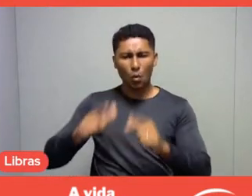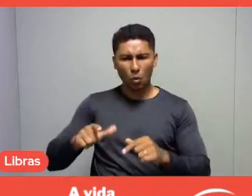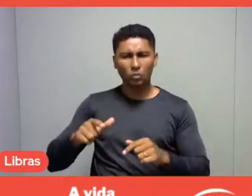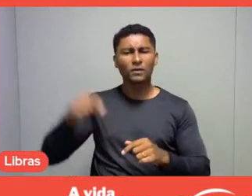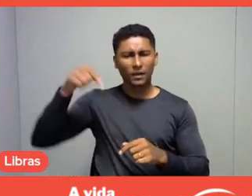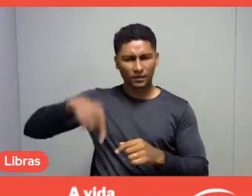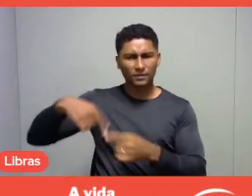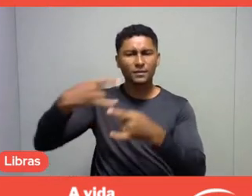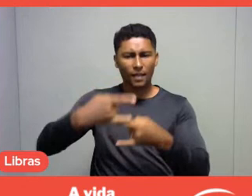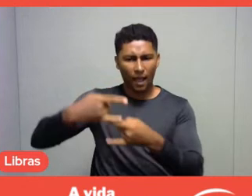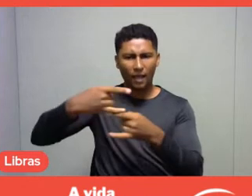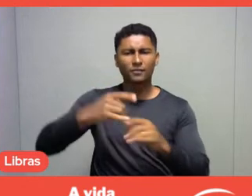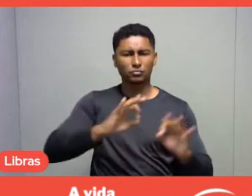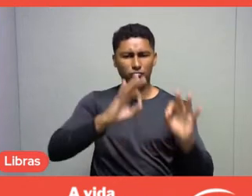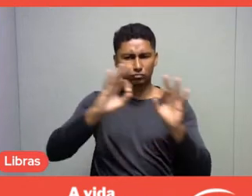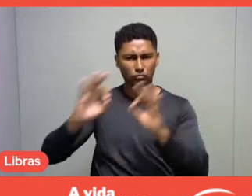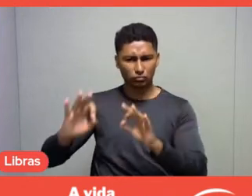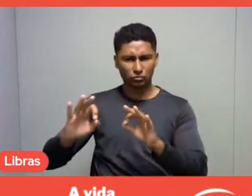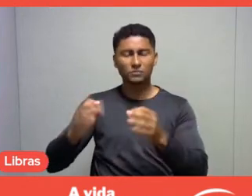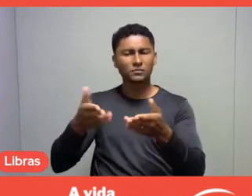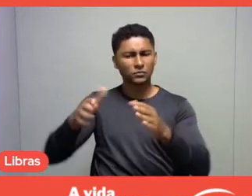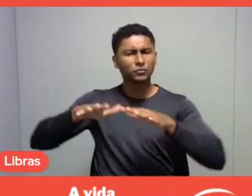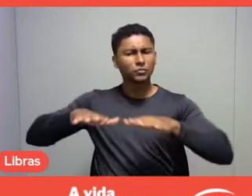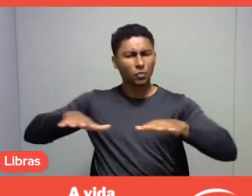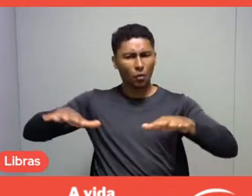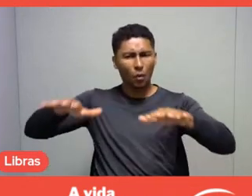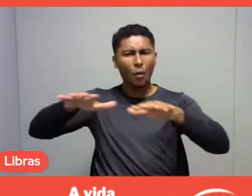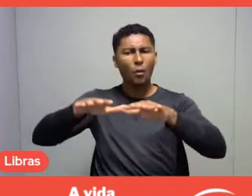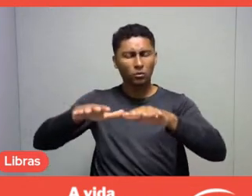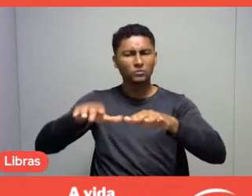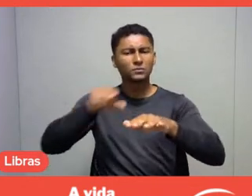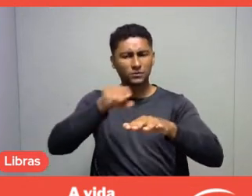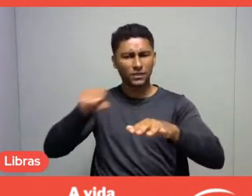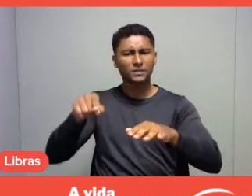and who are all engaged in discussing World Leisure Day